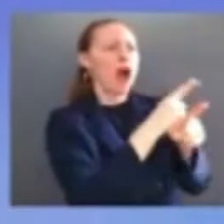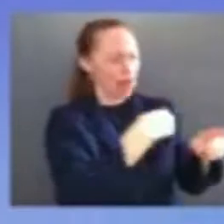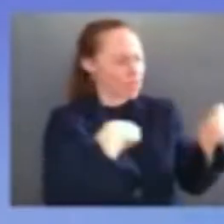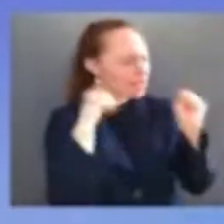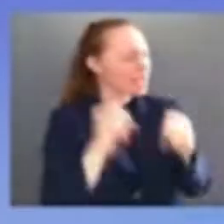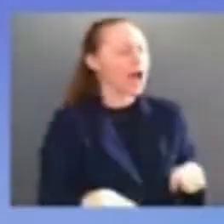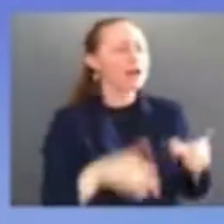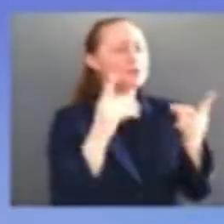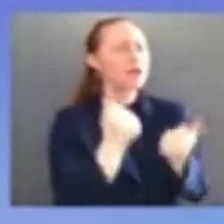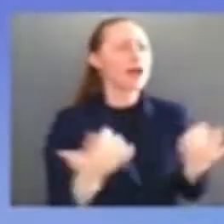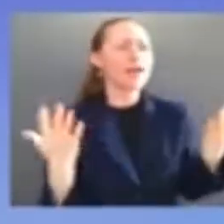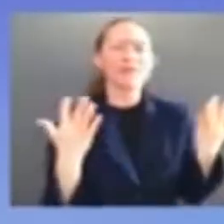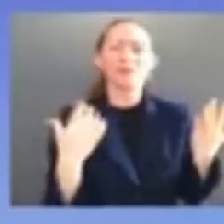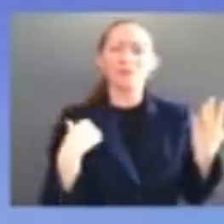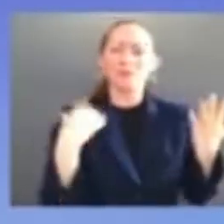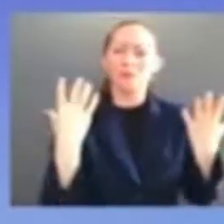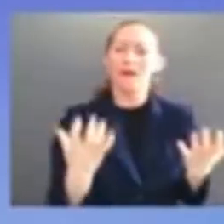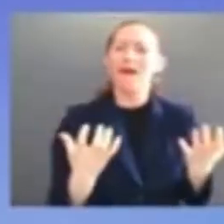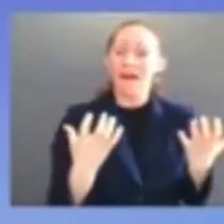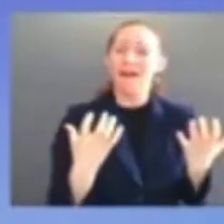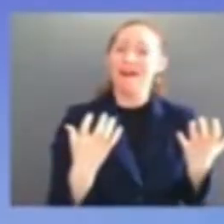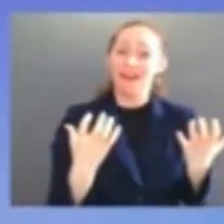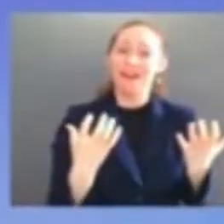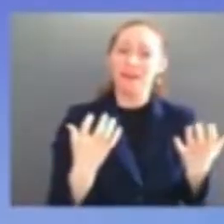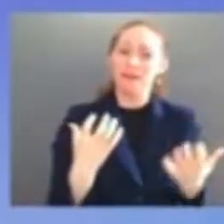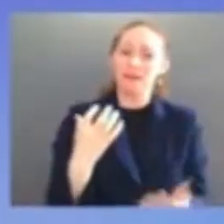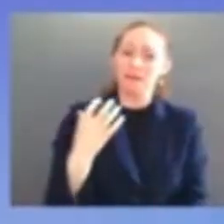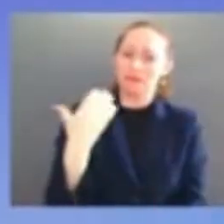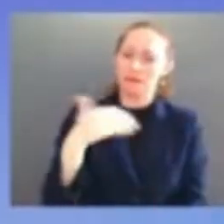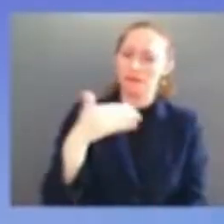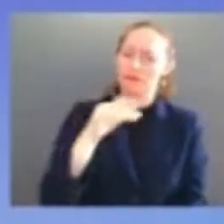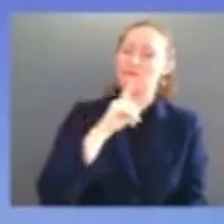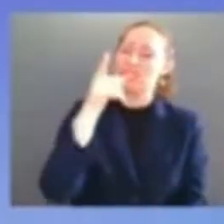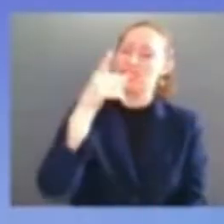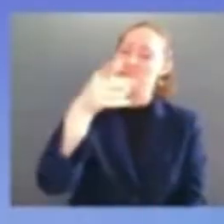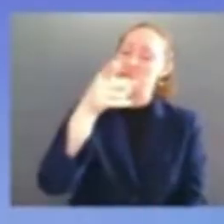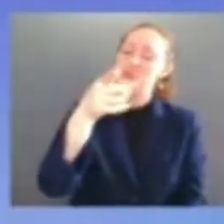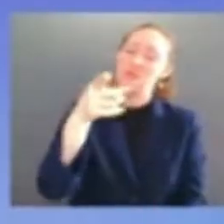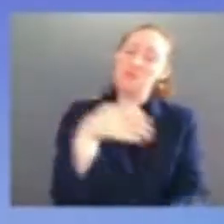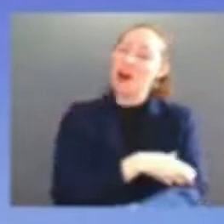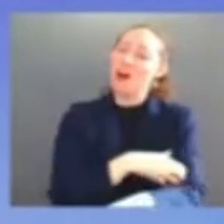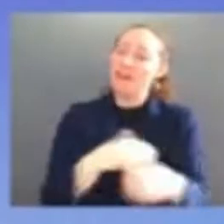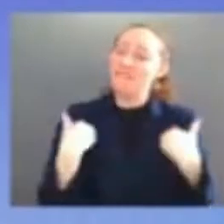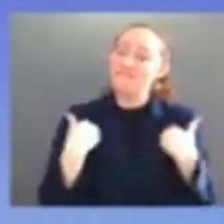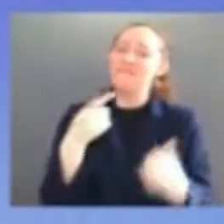that's one of the reasons i believe so strongly that we needed a court that looks like america not